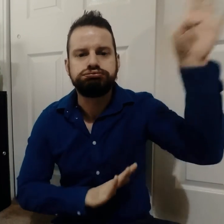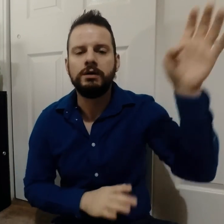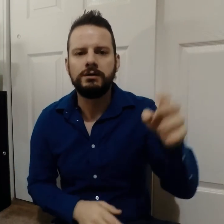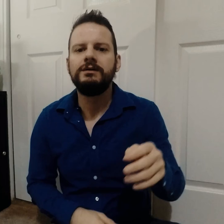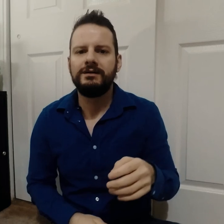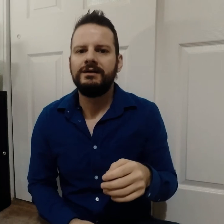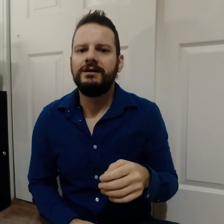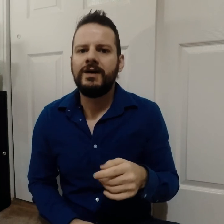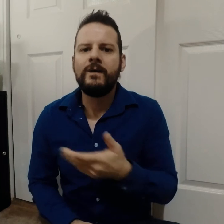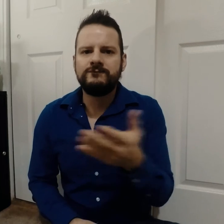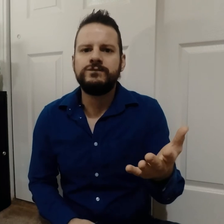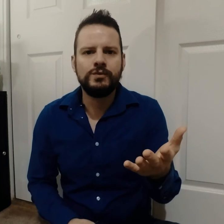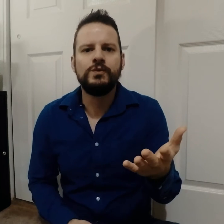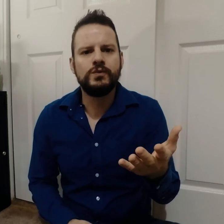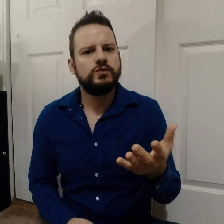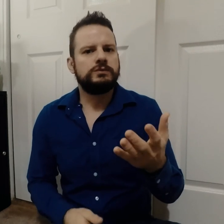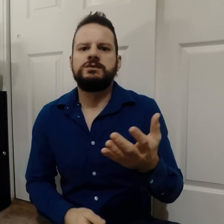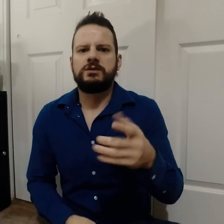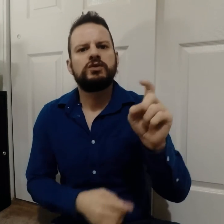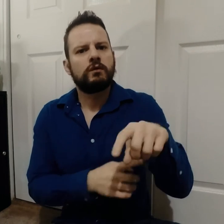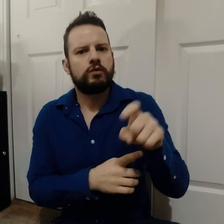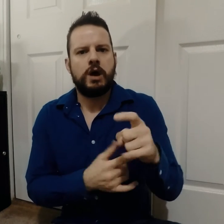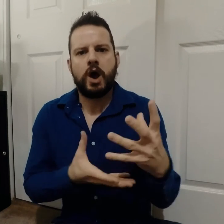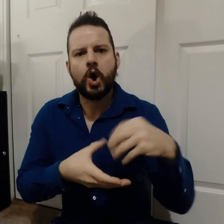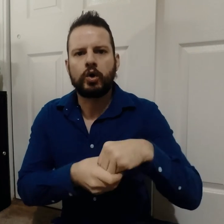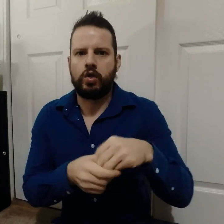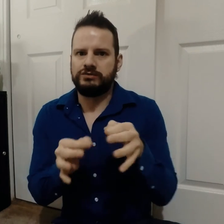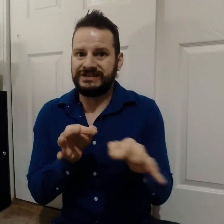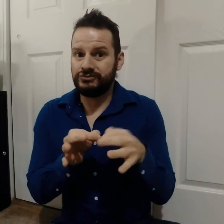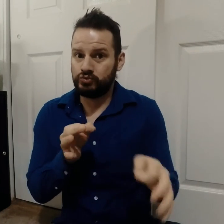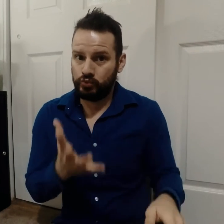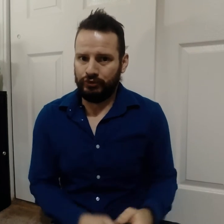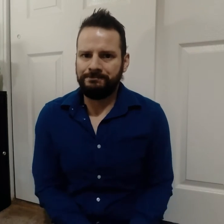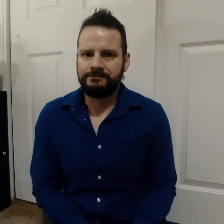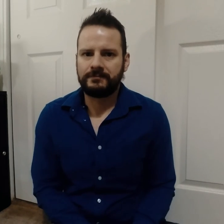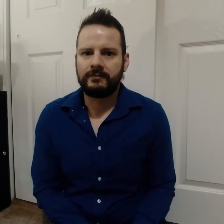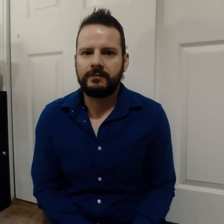you should include captions.